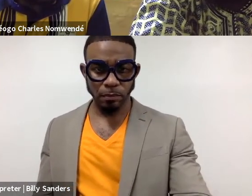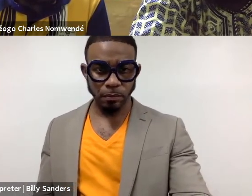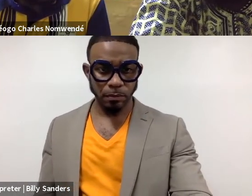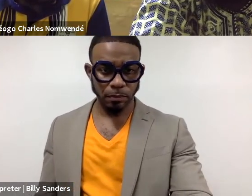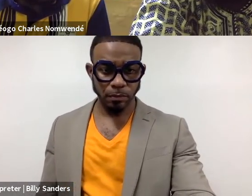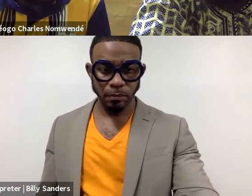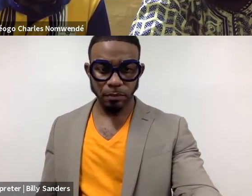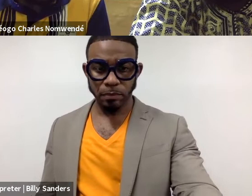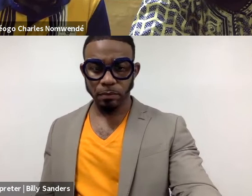Interesting.